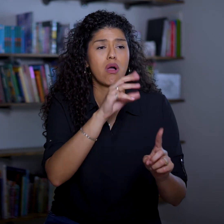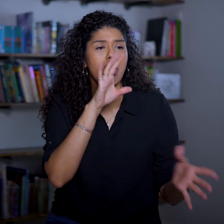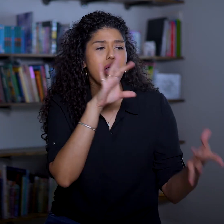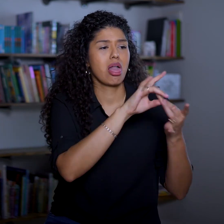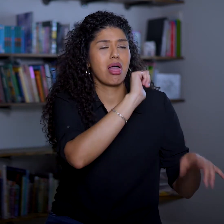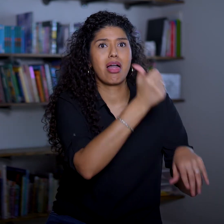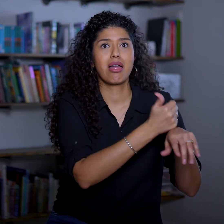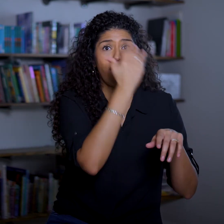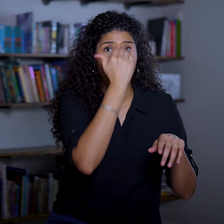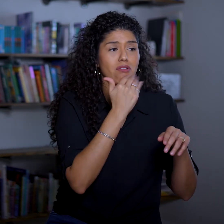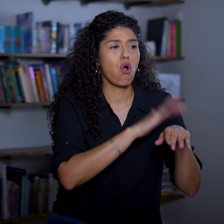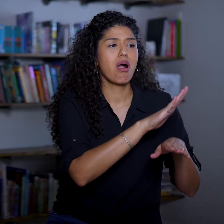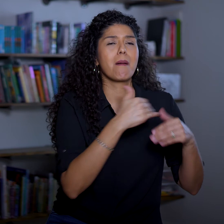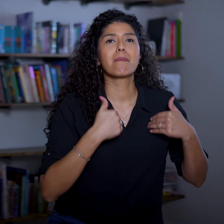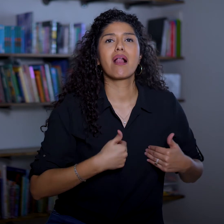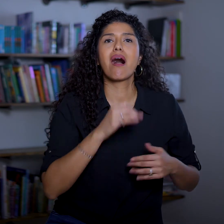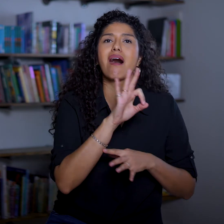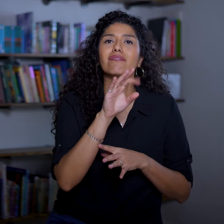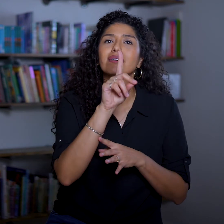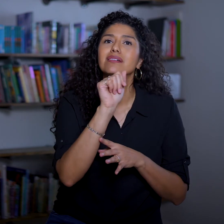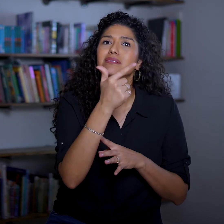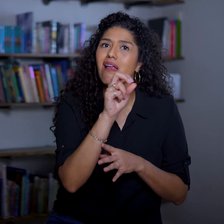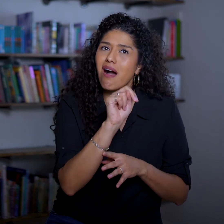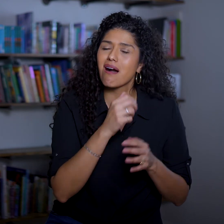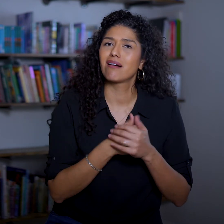and affixed it to the headless body of Dagon.